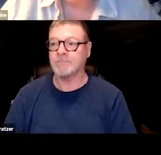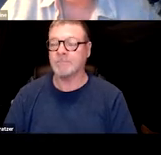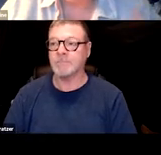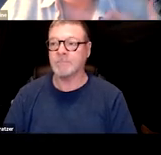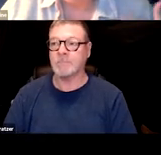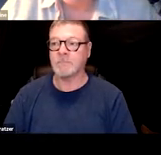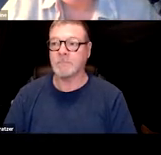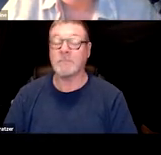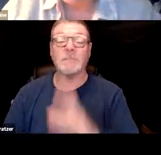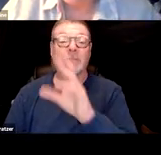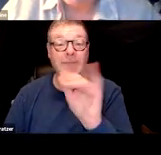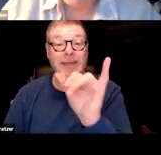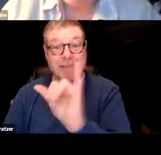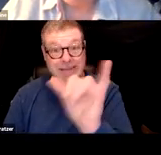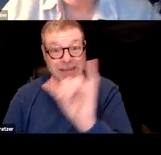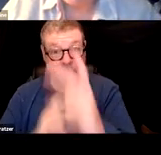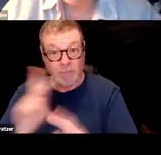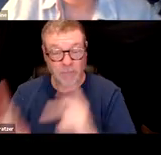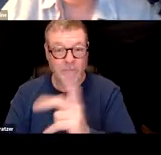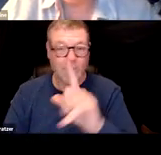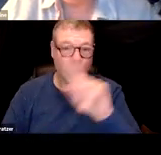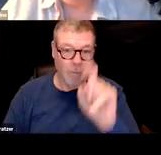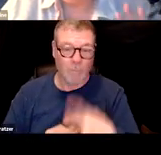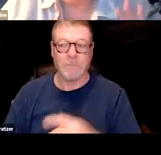Yeah and similar types of questions and I think you know,